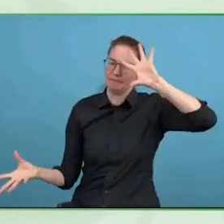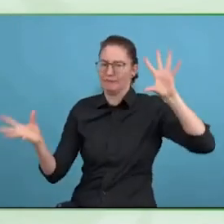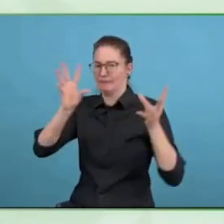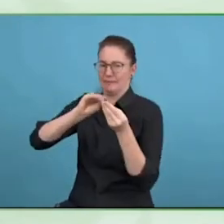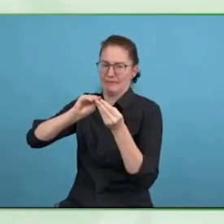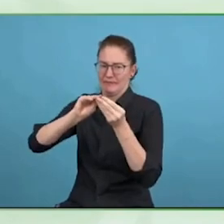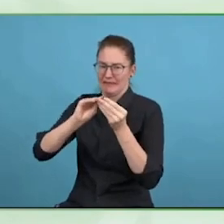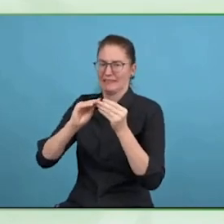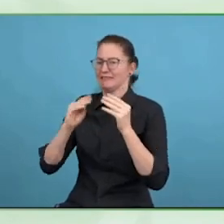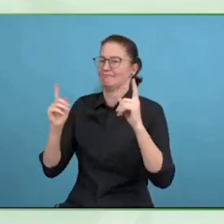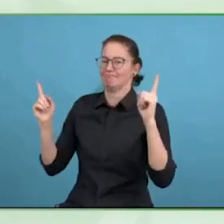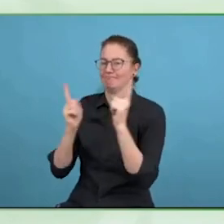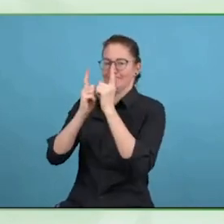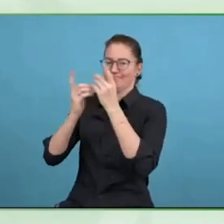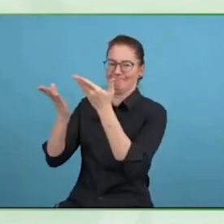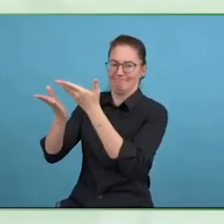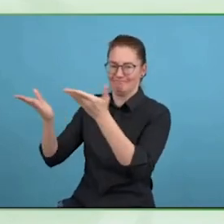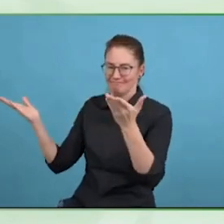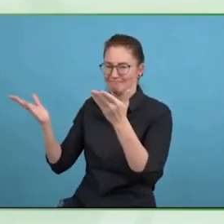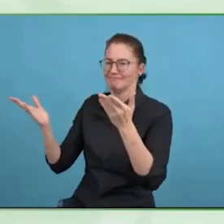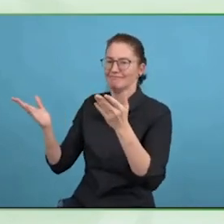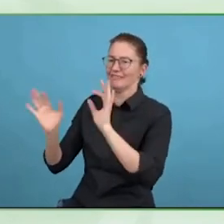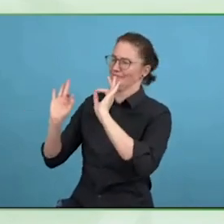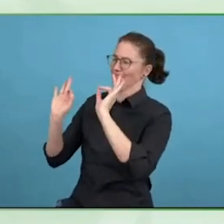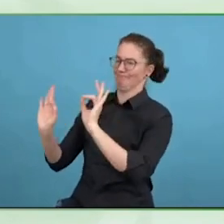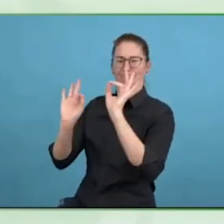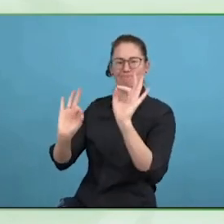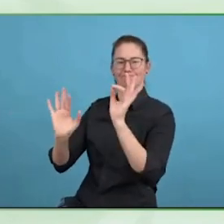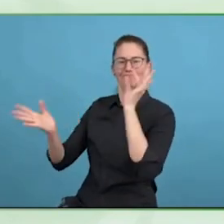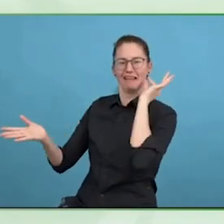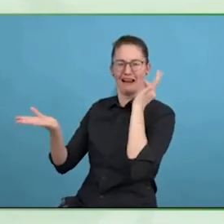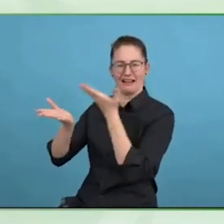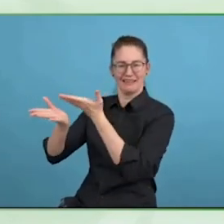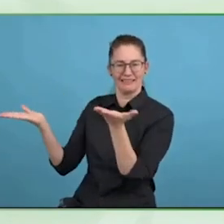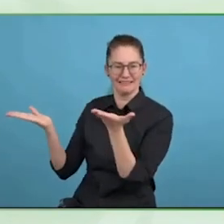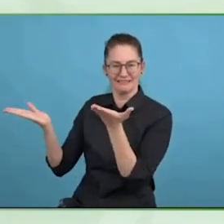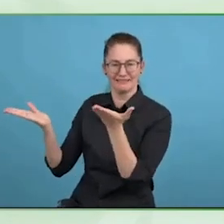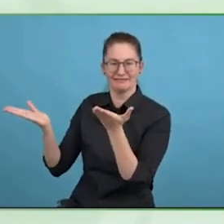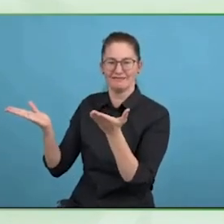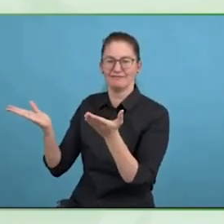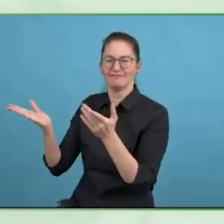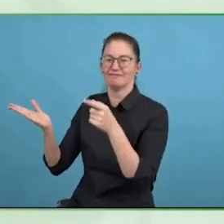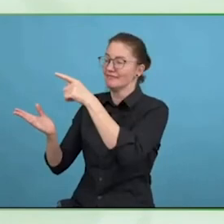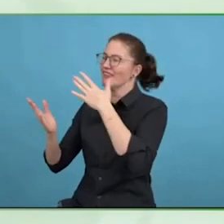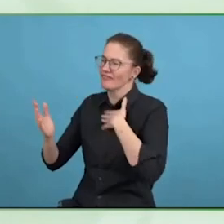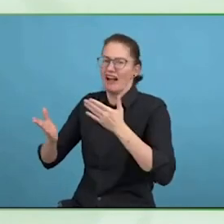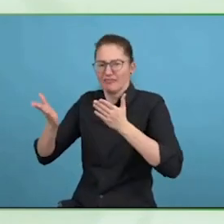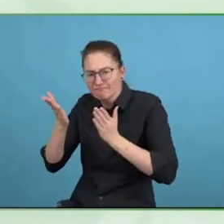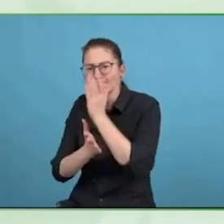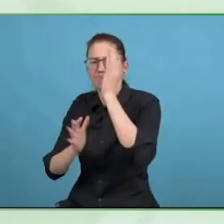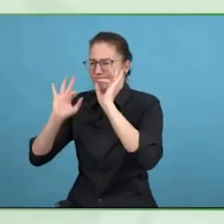So just to say congratulations, it has been an absolute pleasure